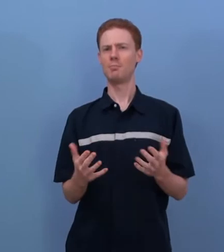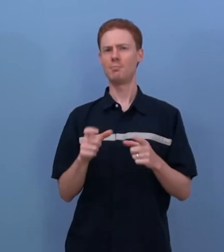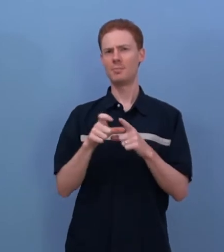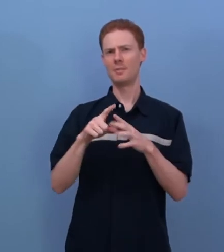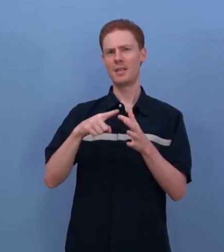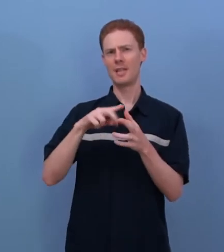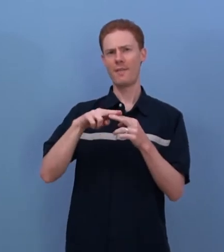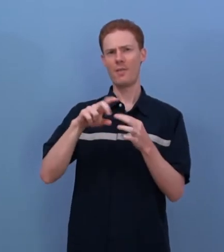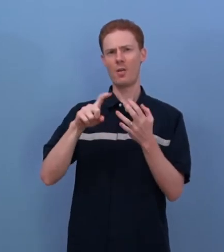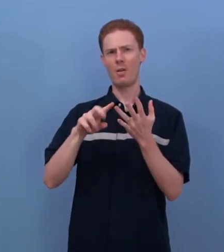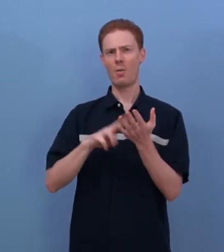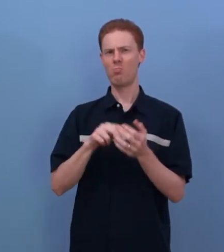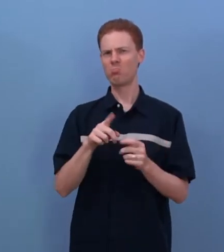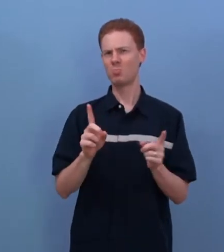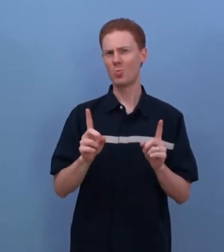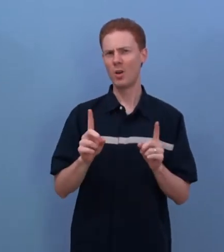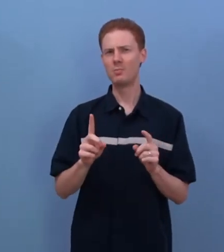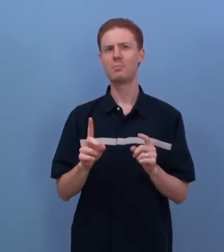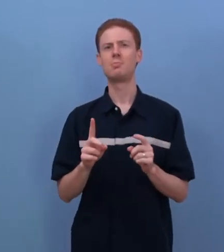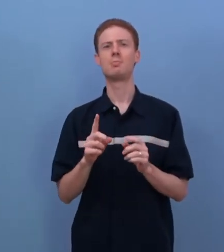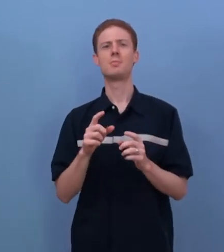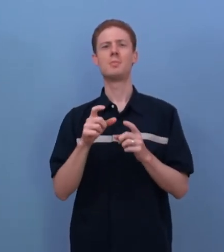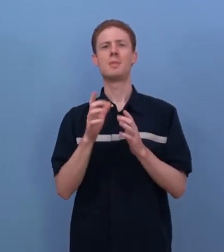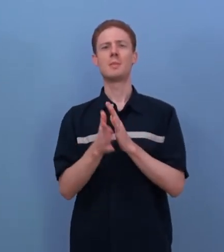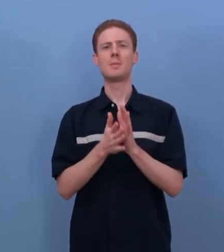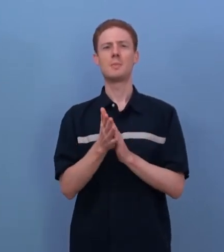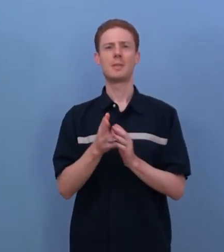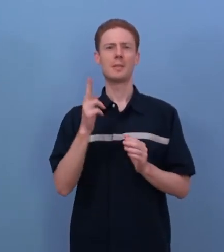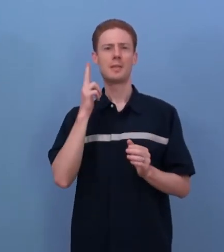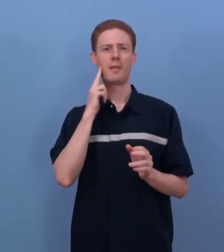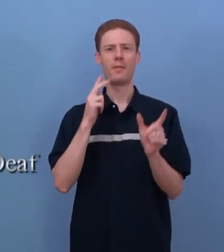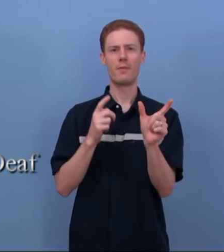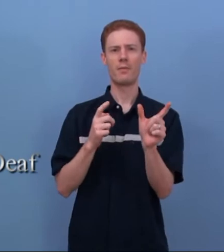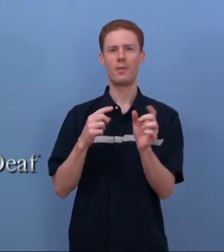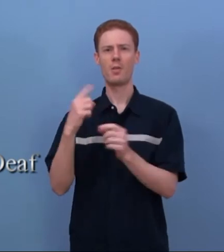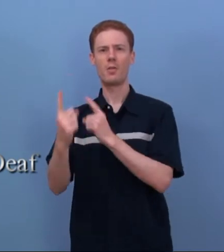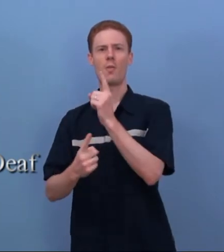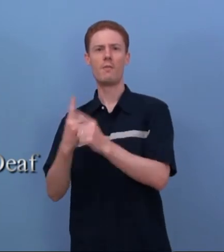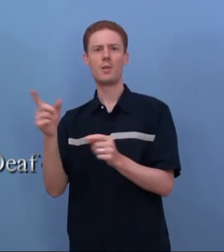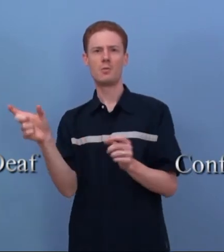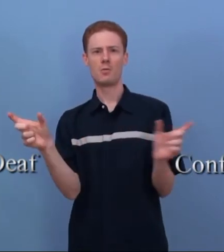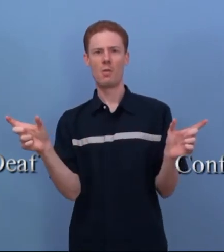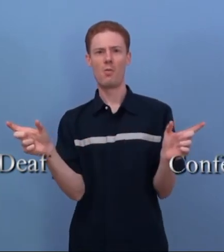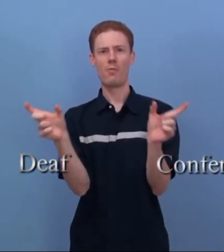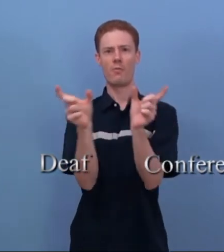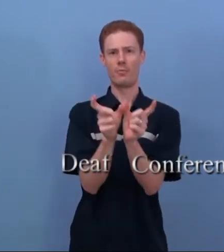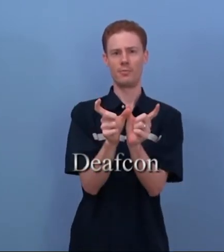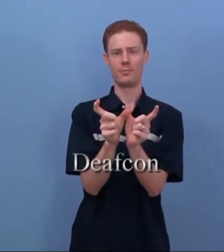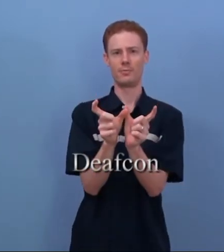So what is Deafcon? The word Deaf, and Conference, combined